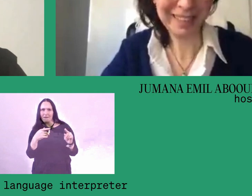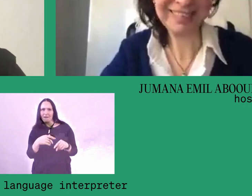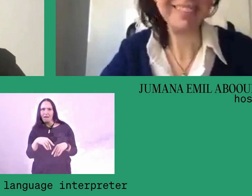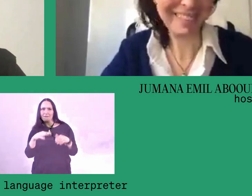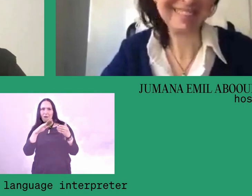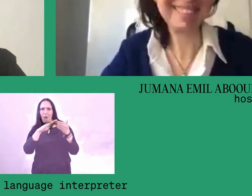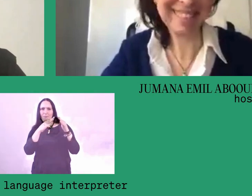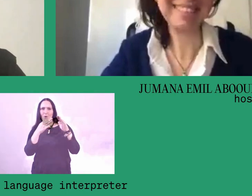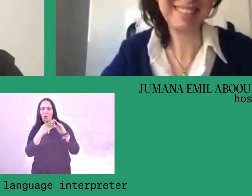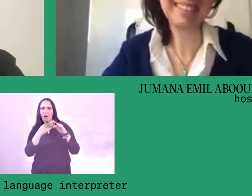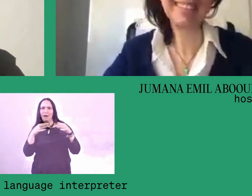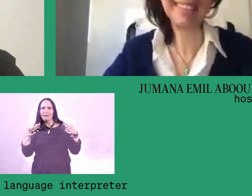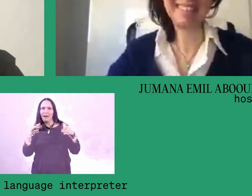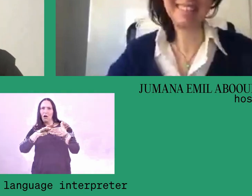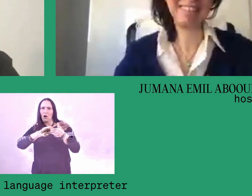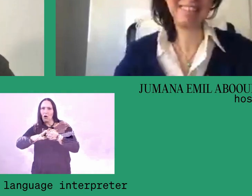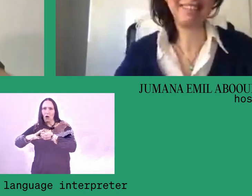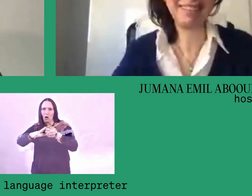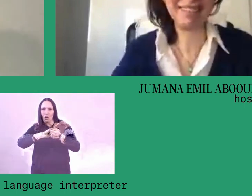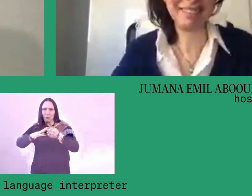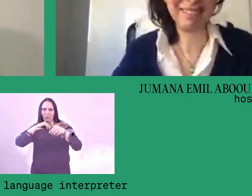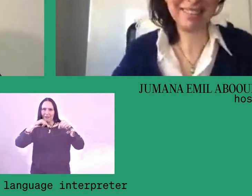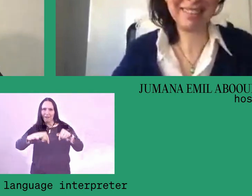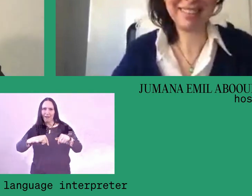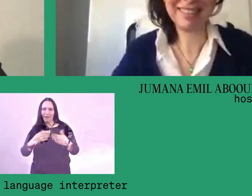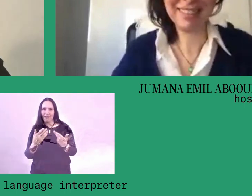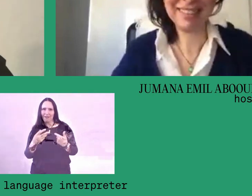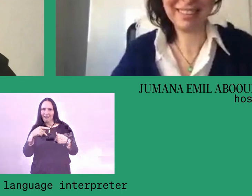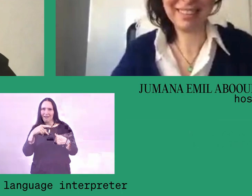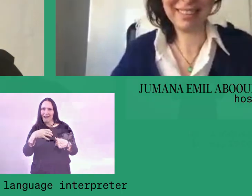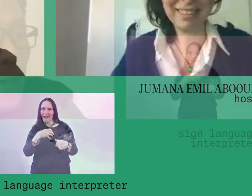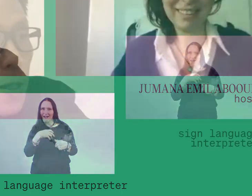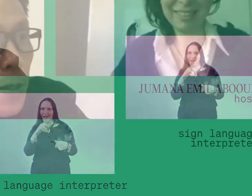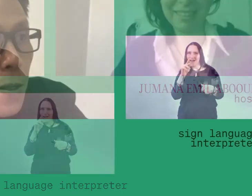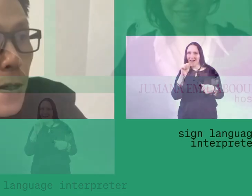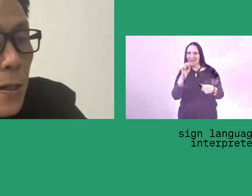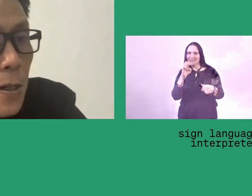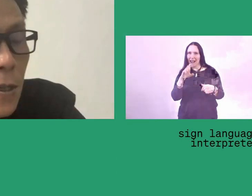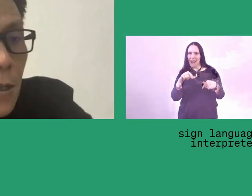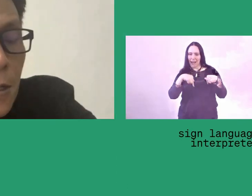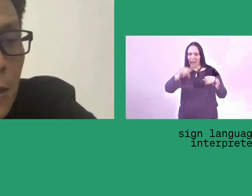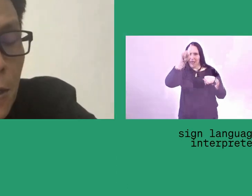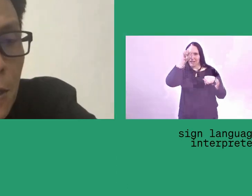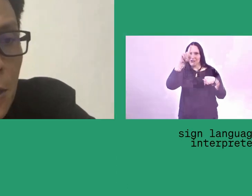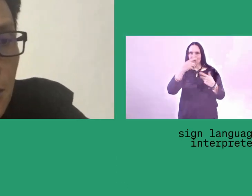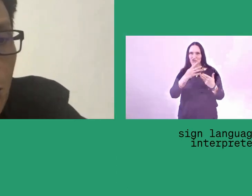Thank you for the question, because also it's the...